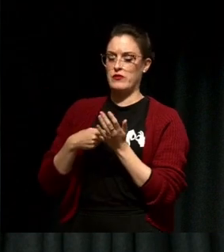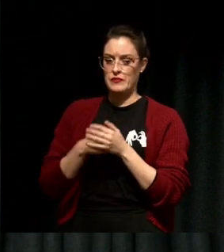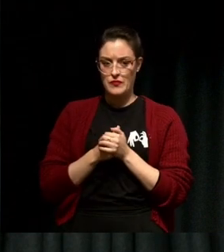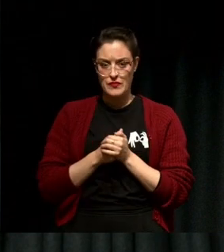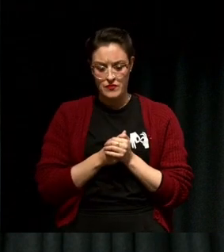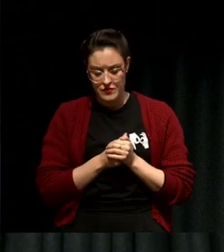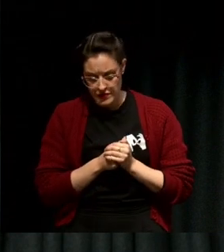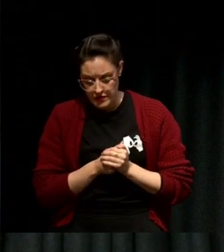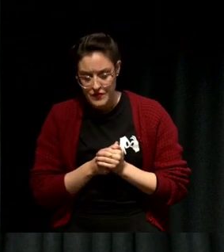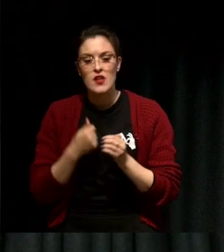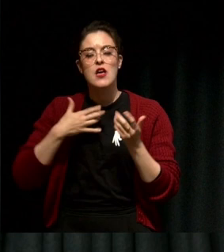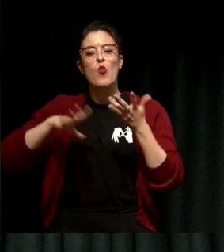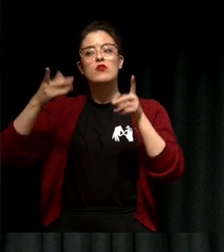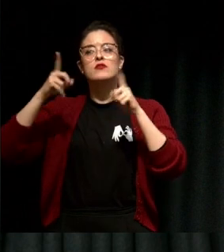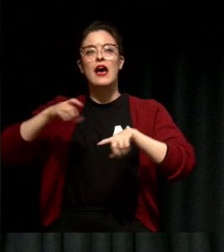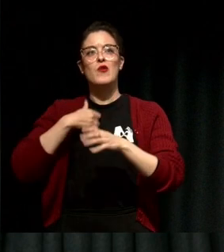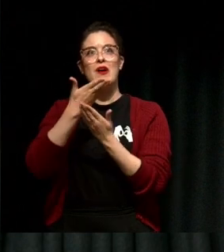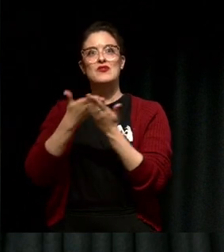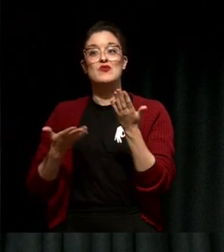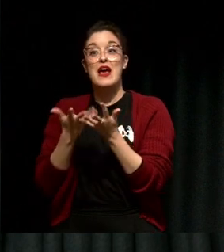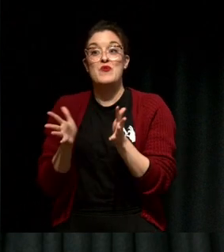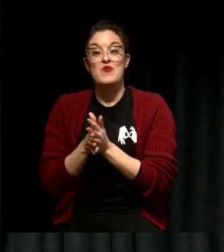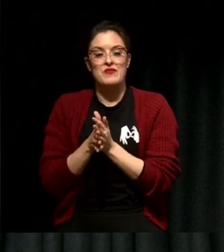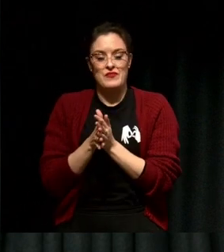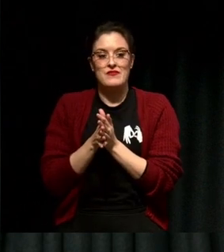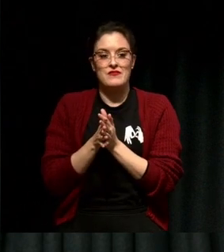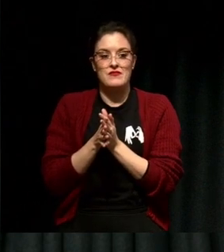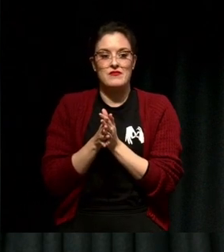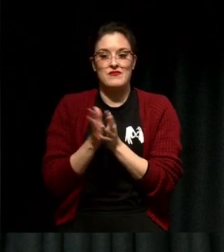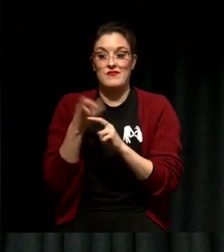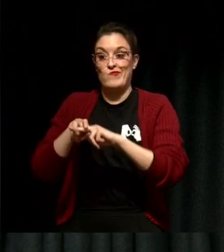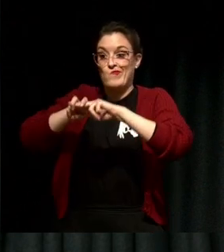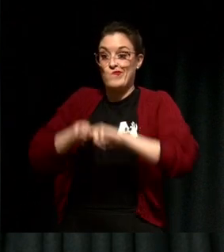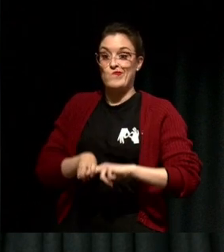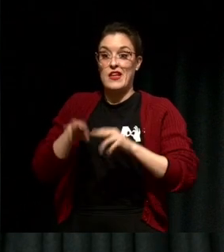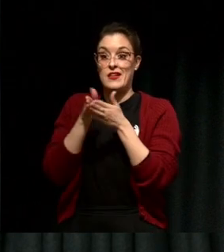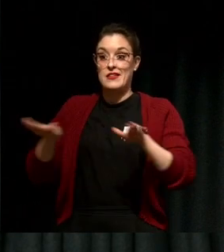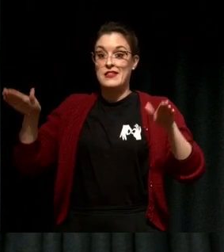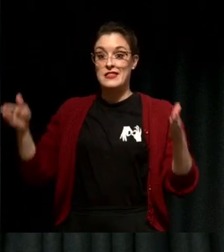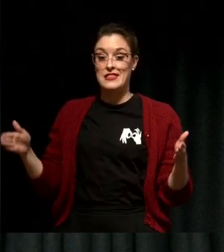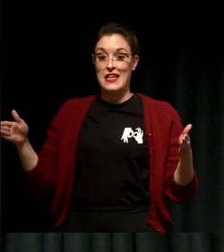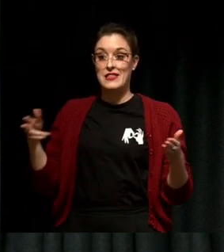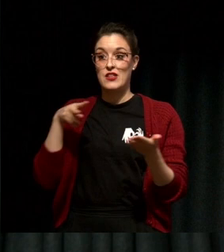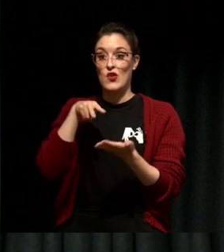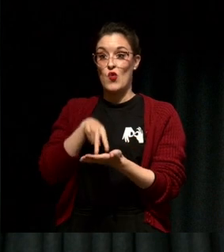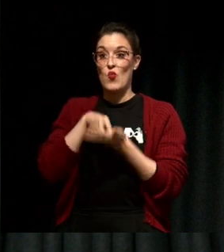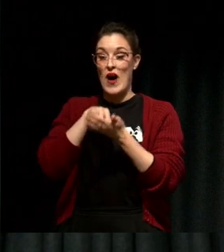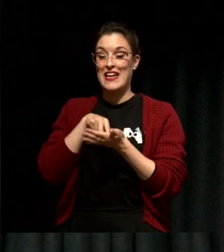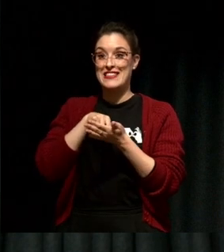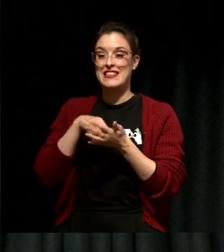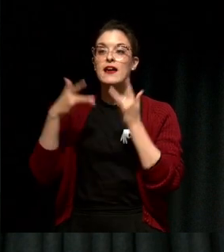So I'd like to start my story with sitting at a desk waiting to open an exam paper.